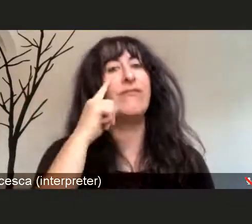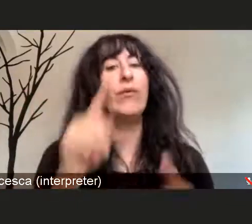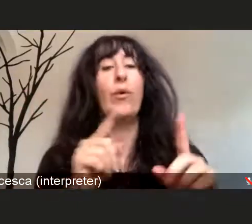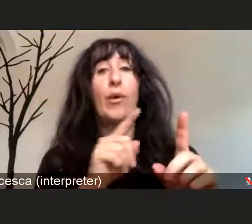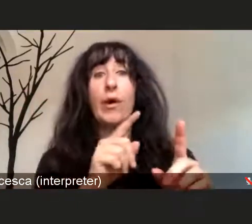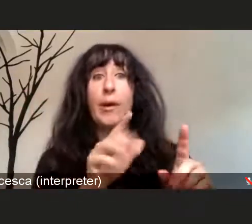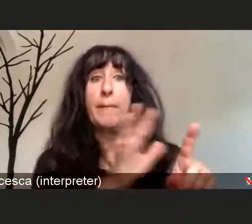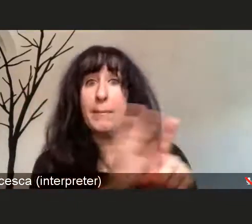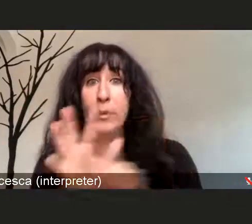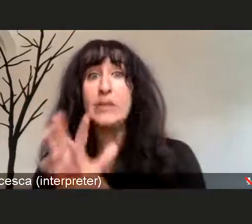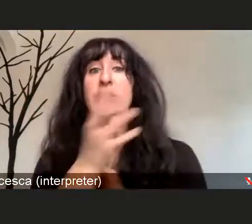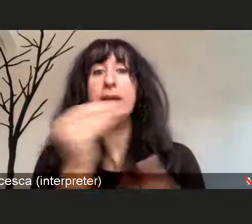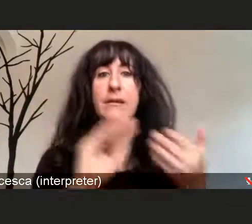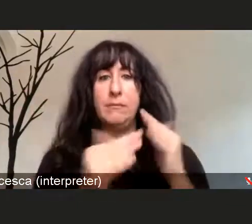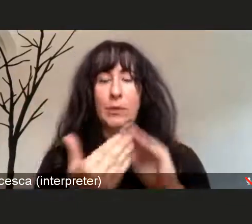Dr. Chasanov please take it away.